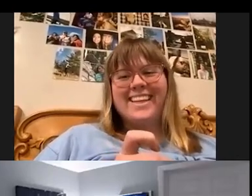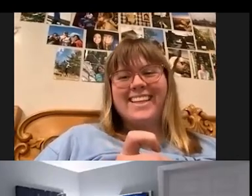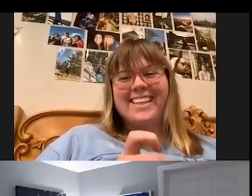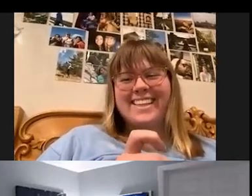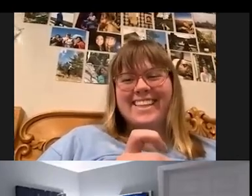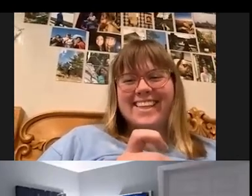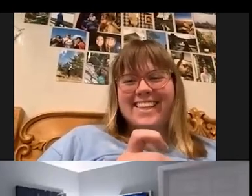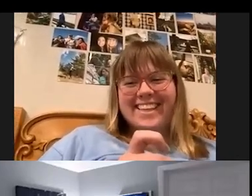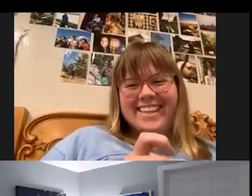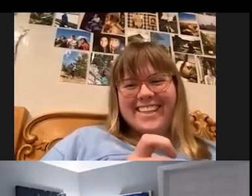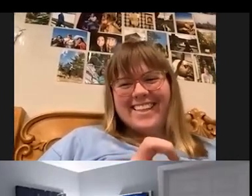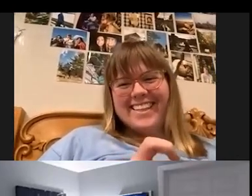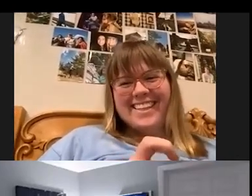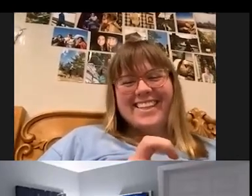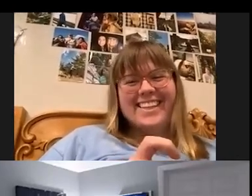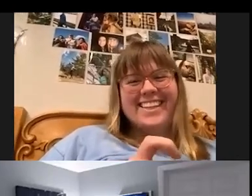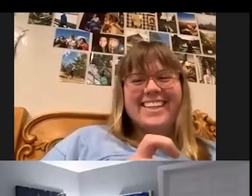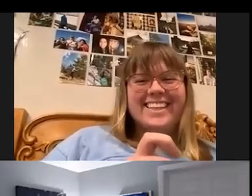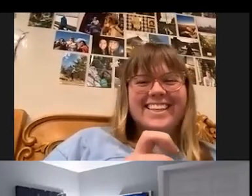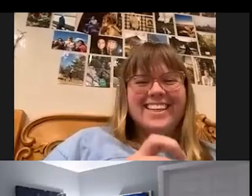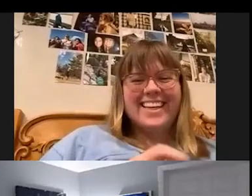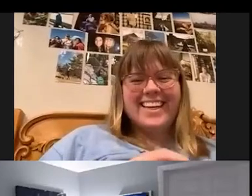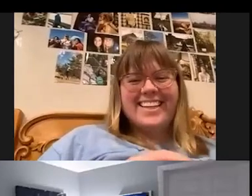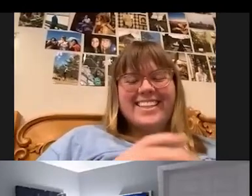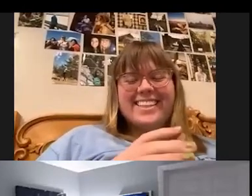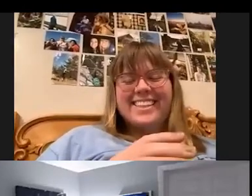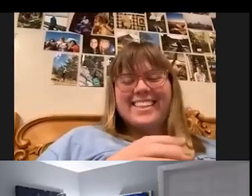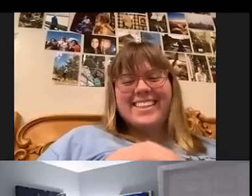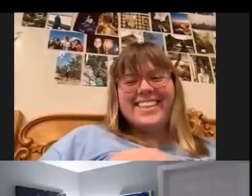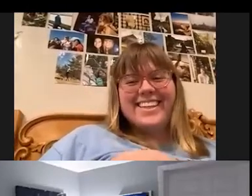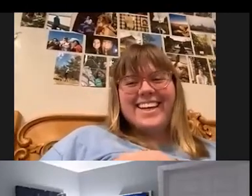three that we selected this year for the Community Service Award, so congratulations.